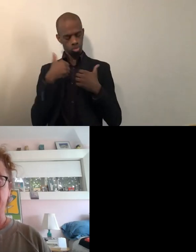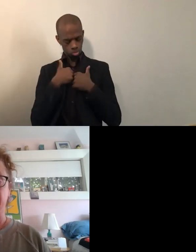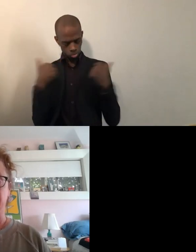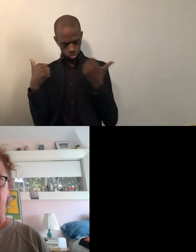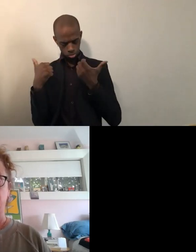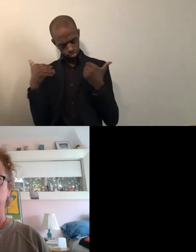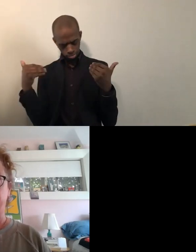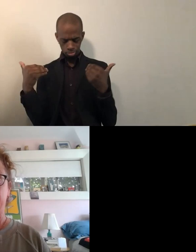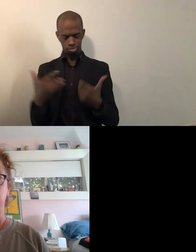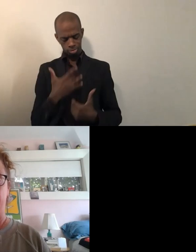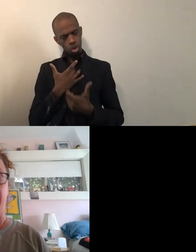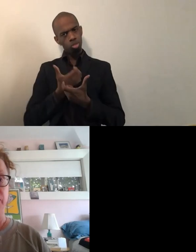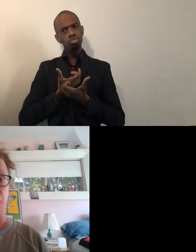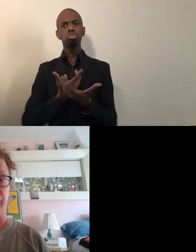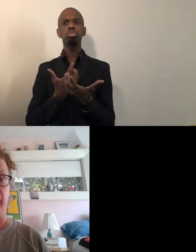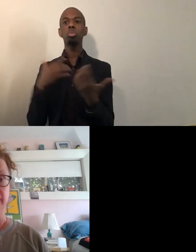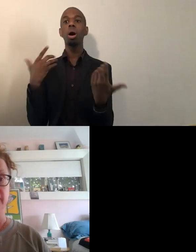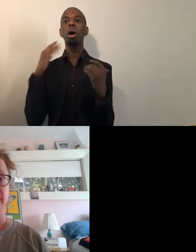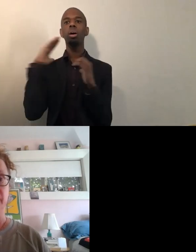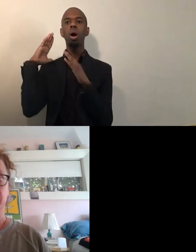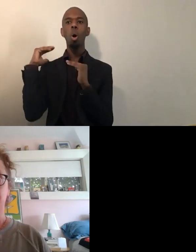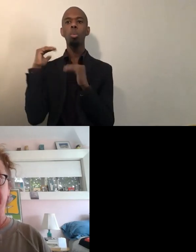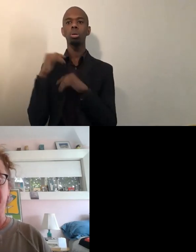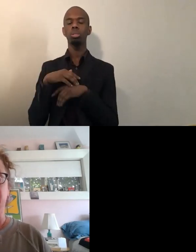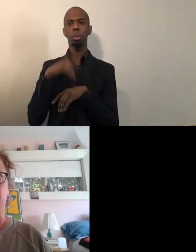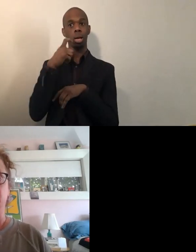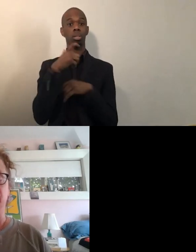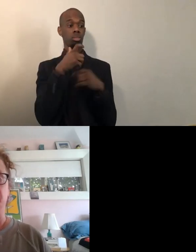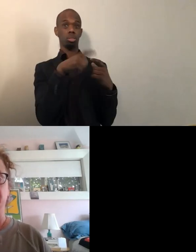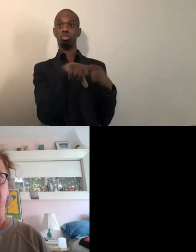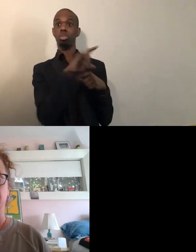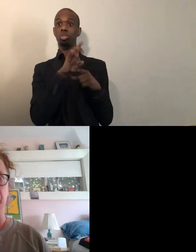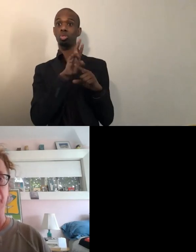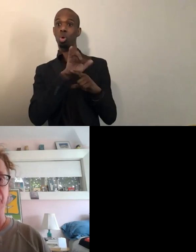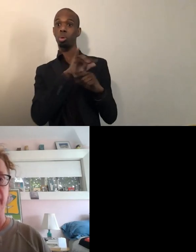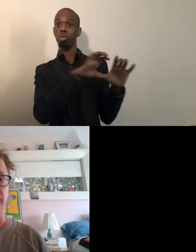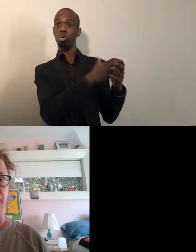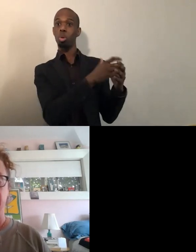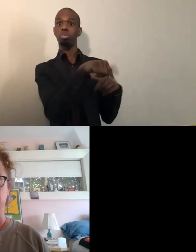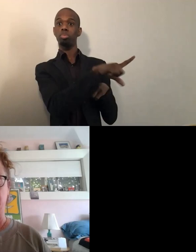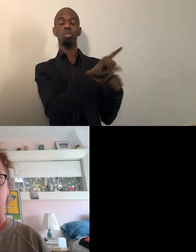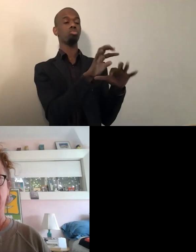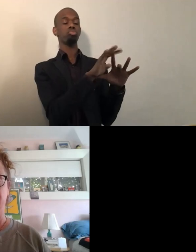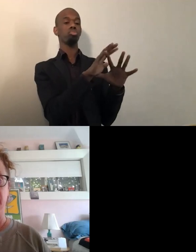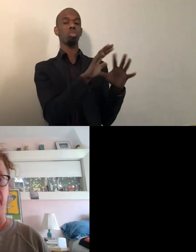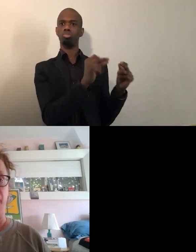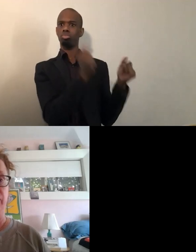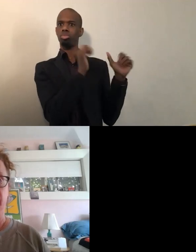because the jury came back so fast. But still I was filled with incredible dread, because so much of the time,